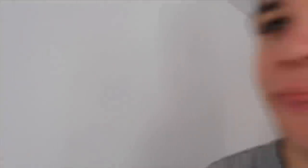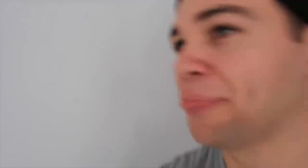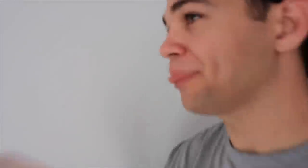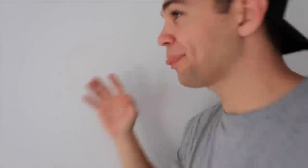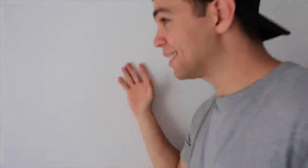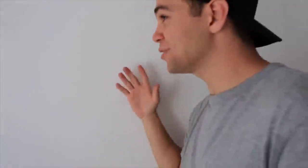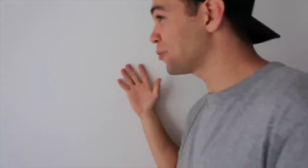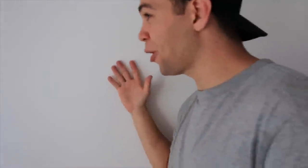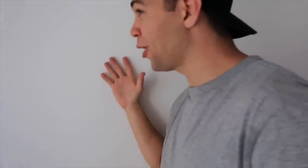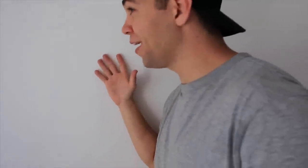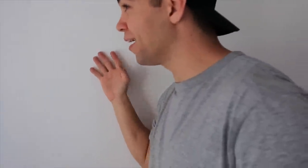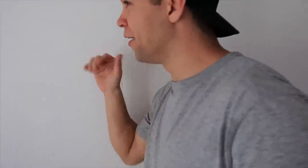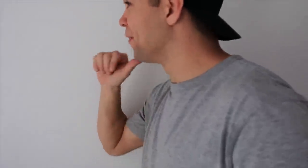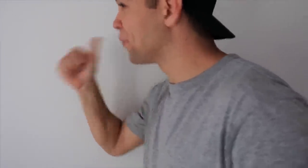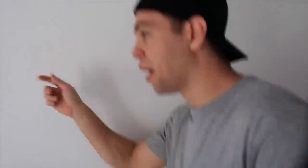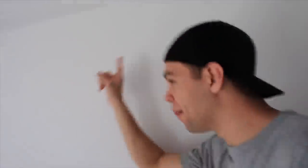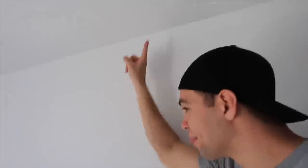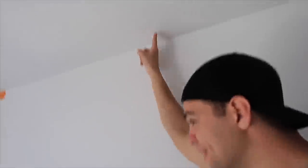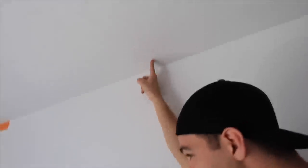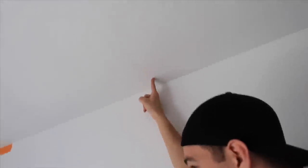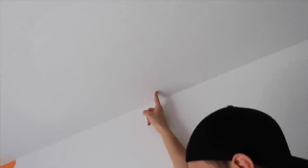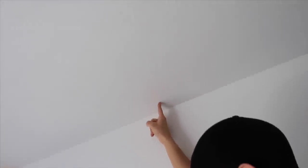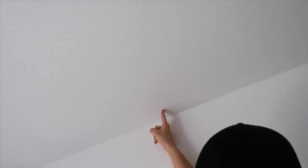THIS WALL NOT THAT WALL